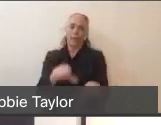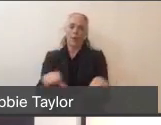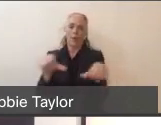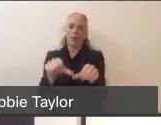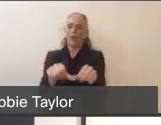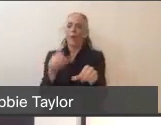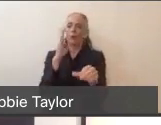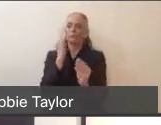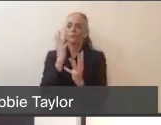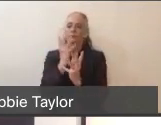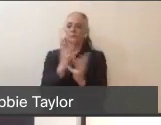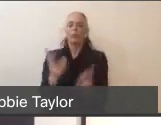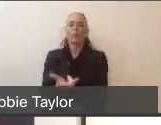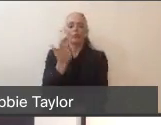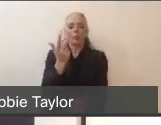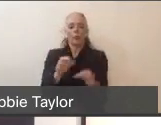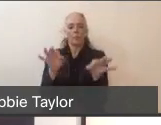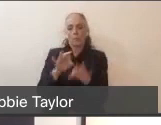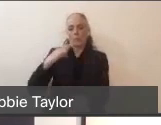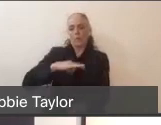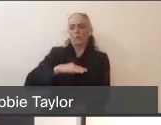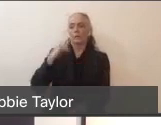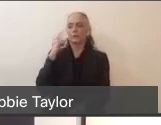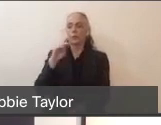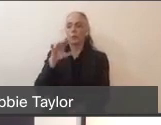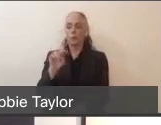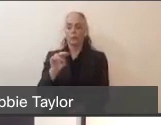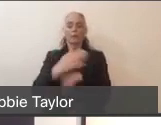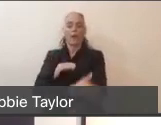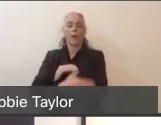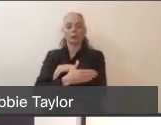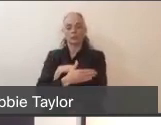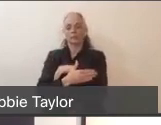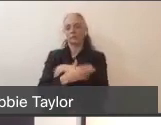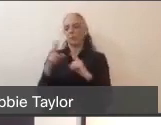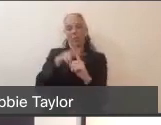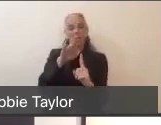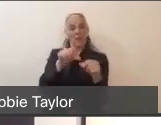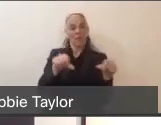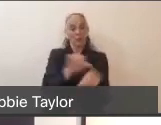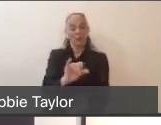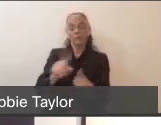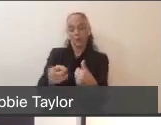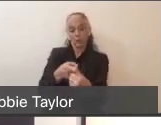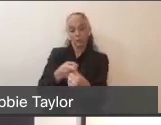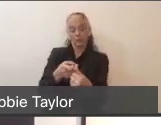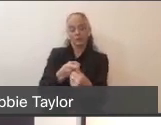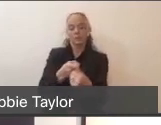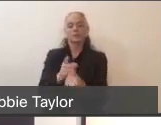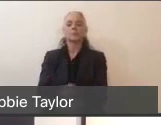for Marin County, which would also apply to the Bay Area, and the first is, it allowed us the time to put systems into place